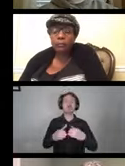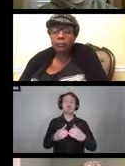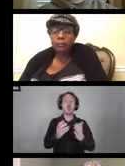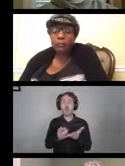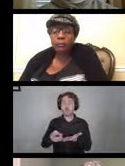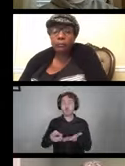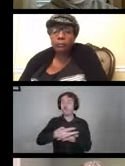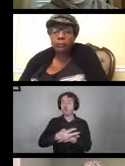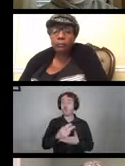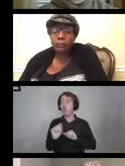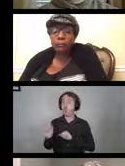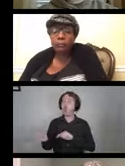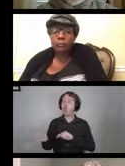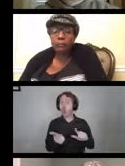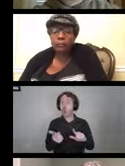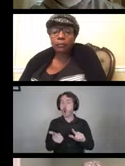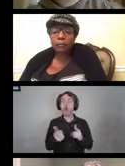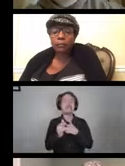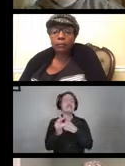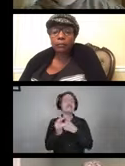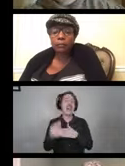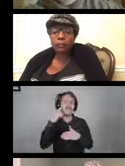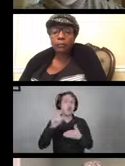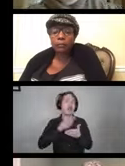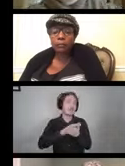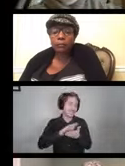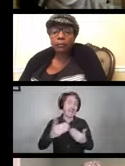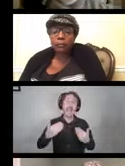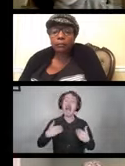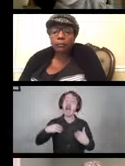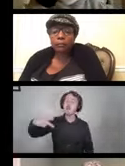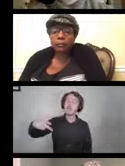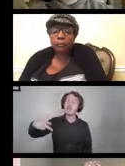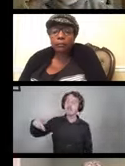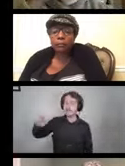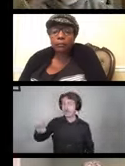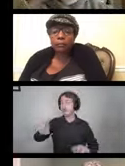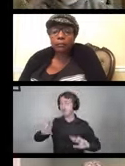have your personal protective equipment ready.